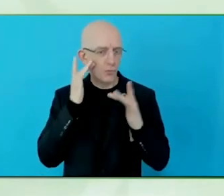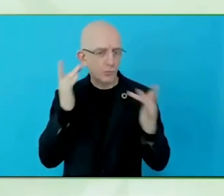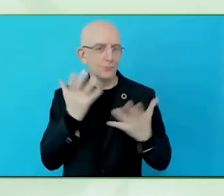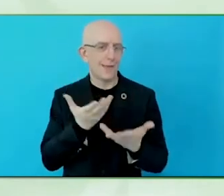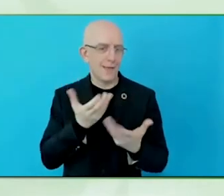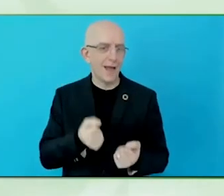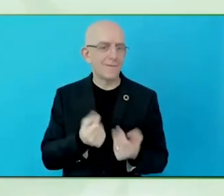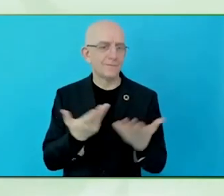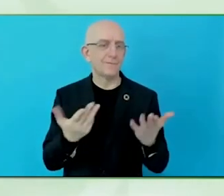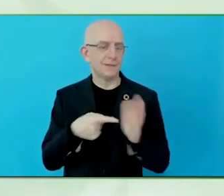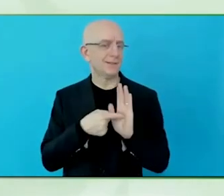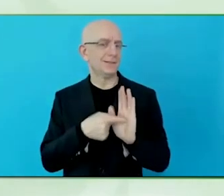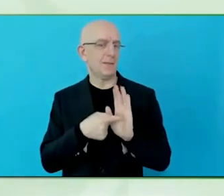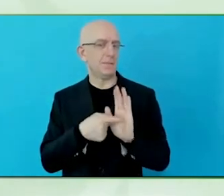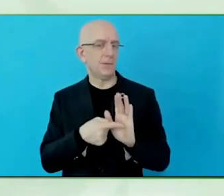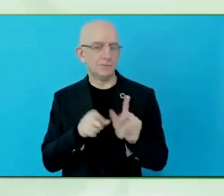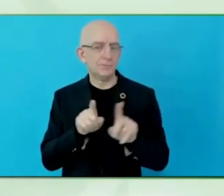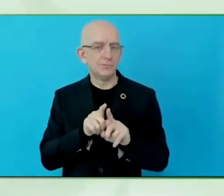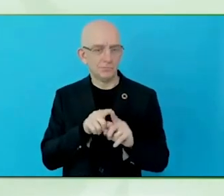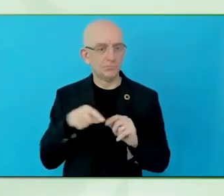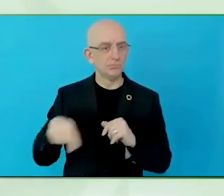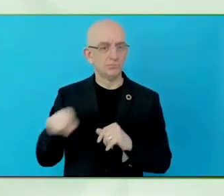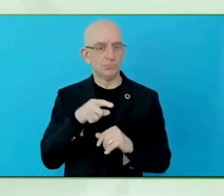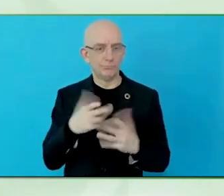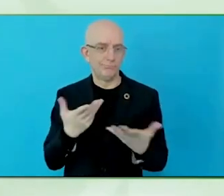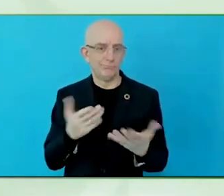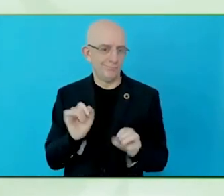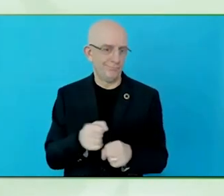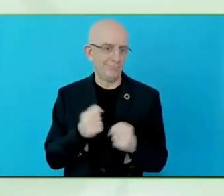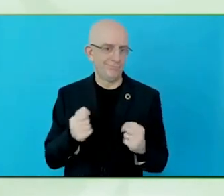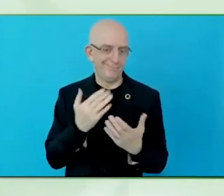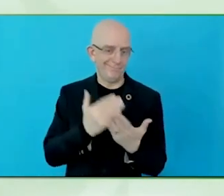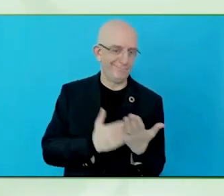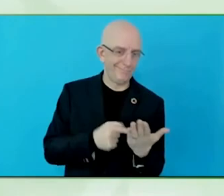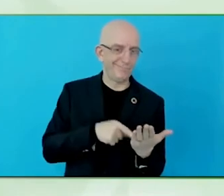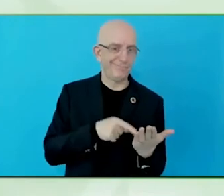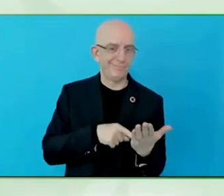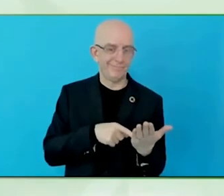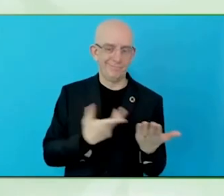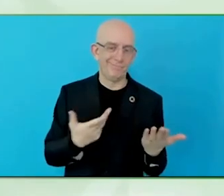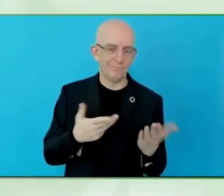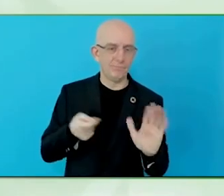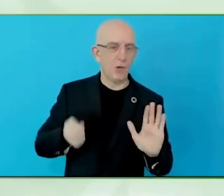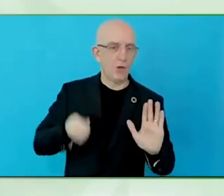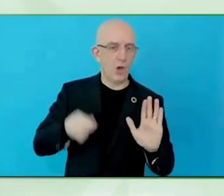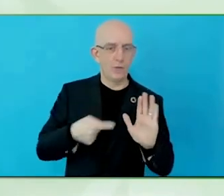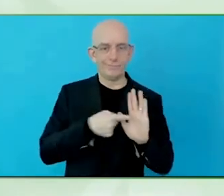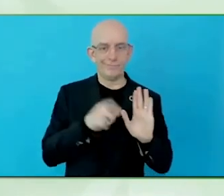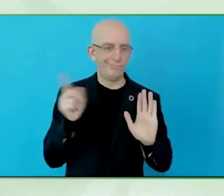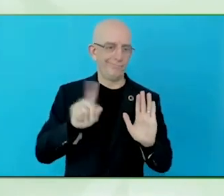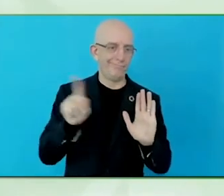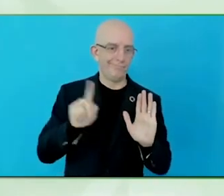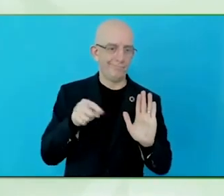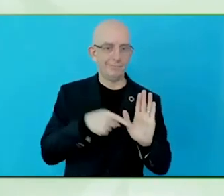There is a good and about in everything. Planet Abled is trying to bring these together, so that, the global